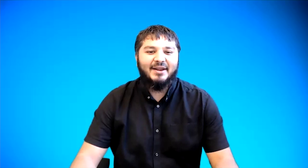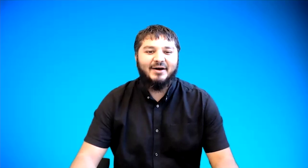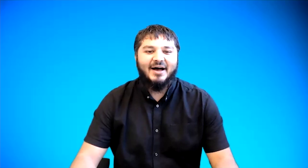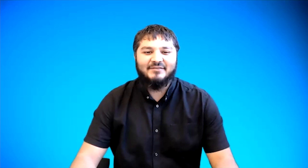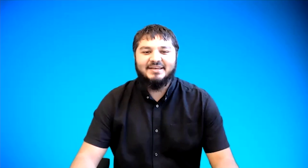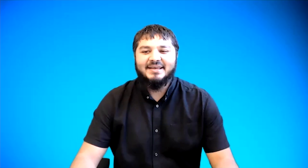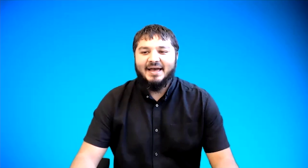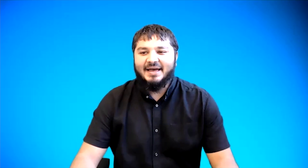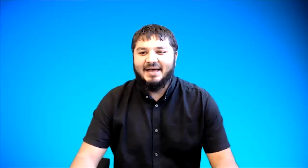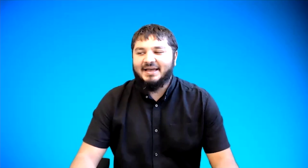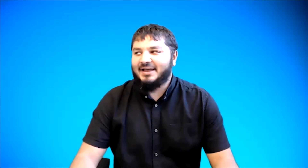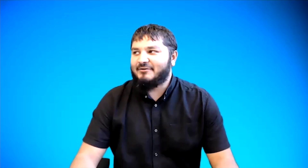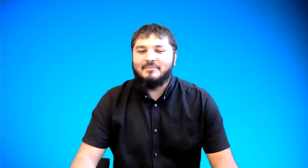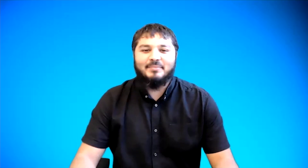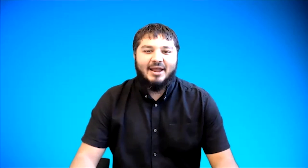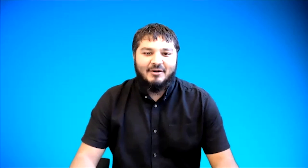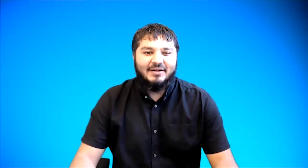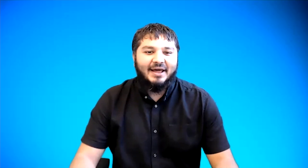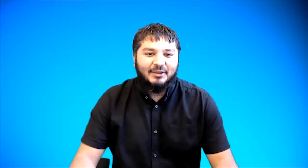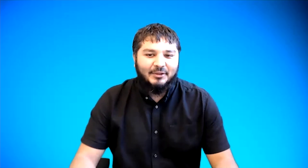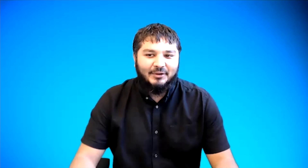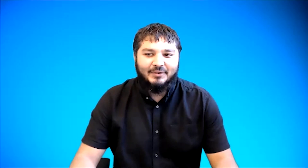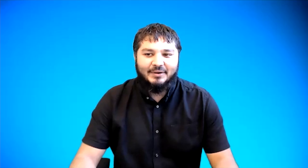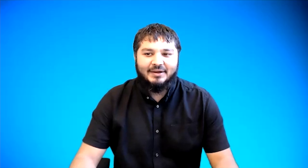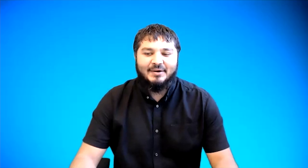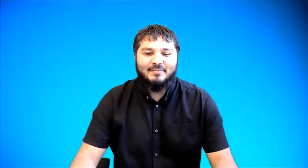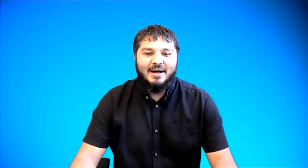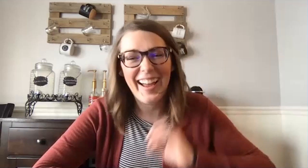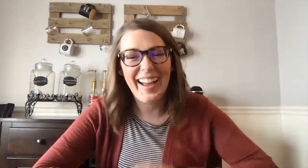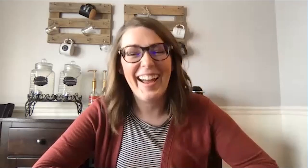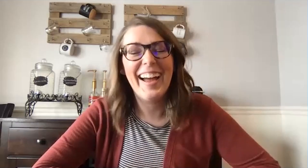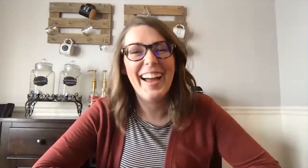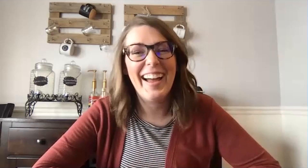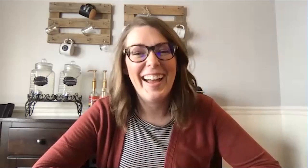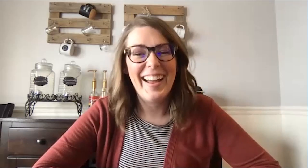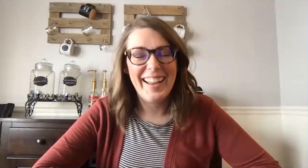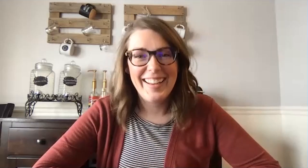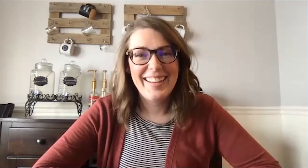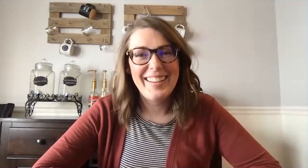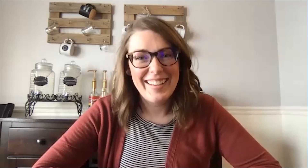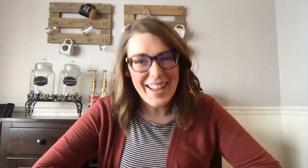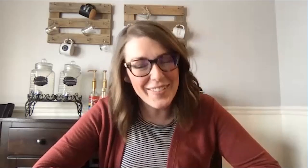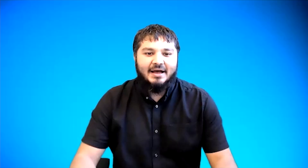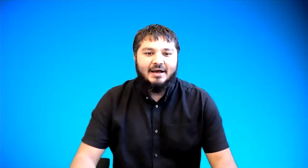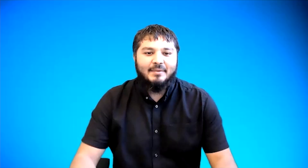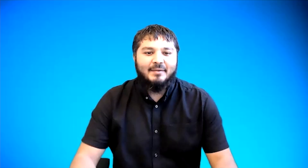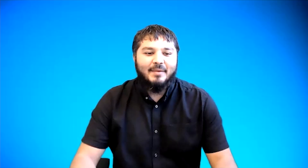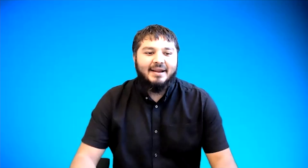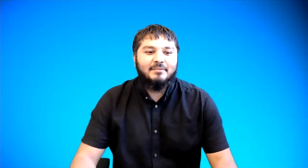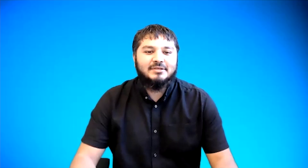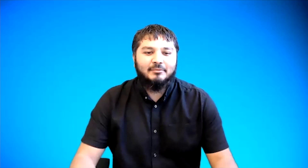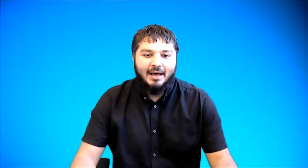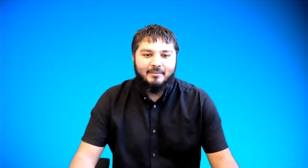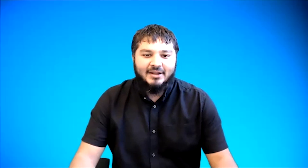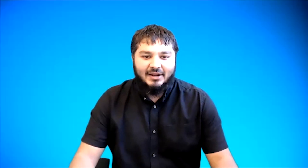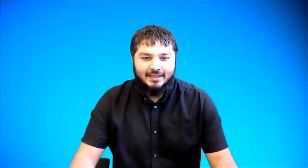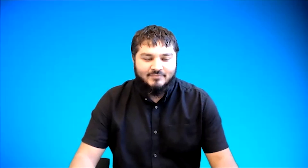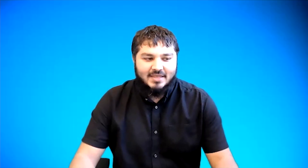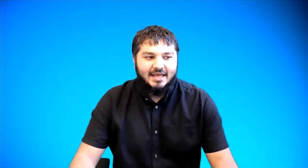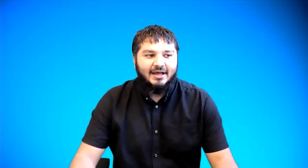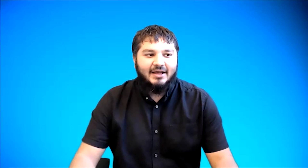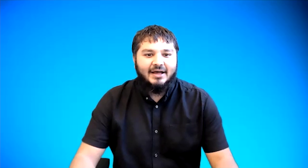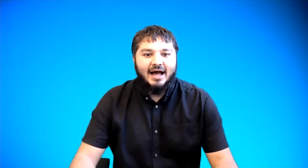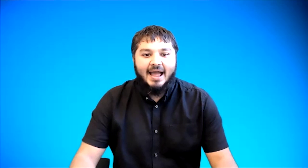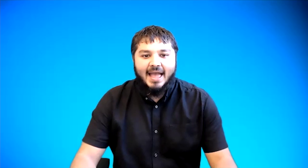don't have a a great background like you my one's slightly different so okay yeah muhammad ali i am